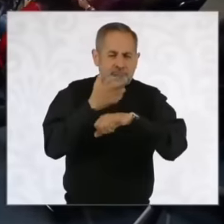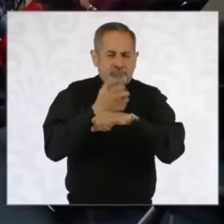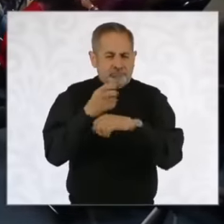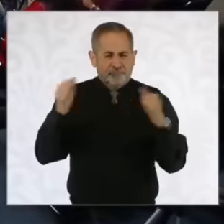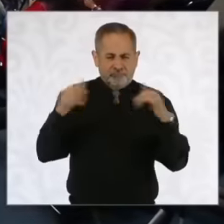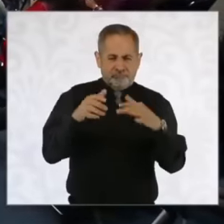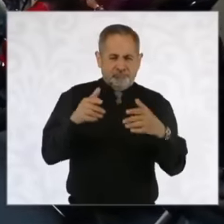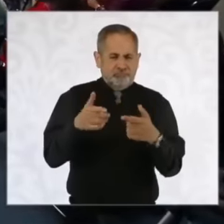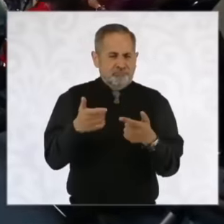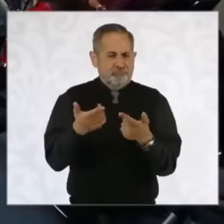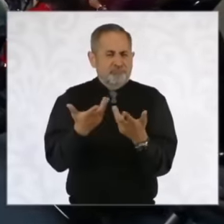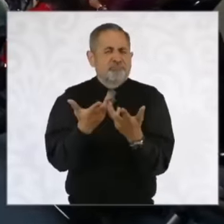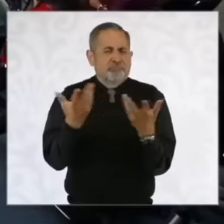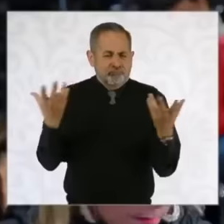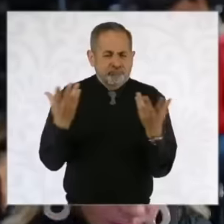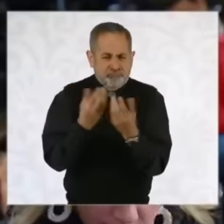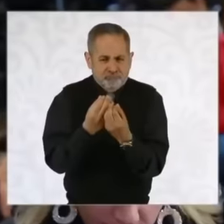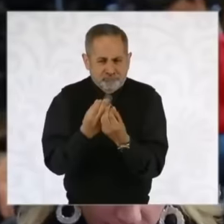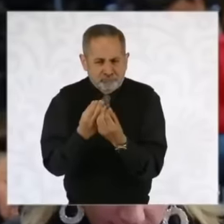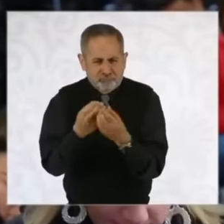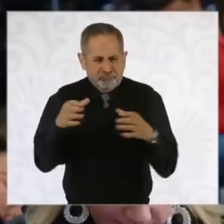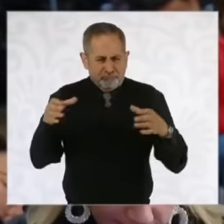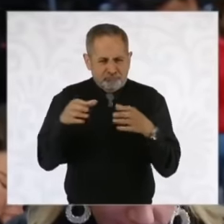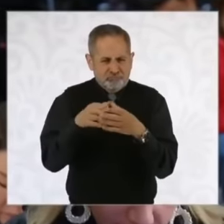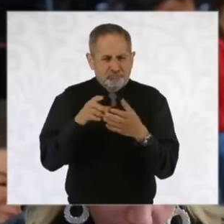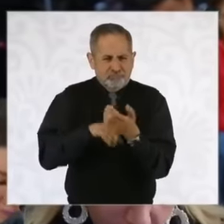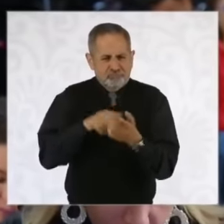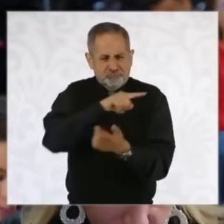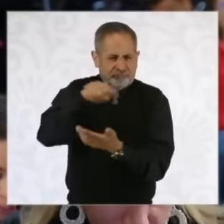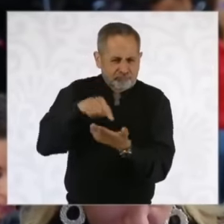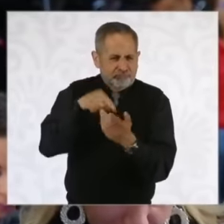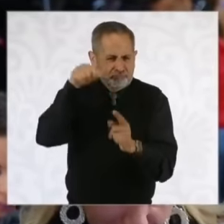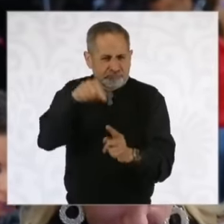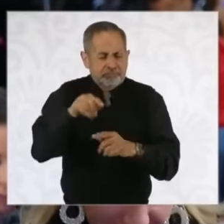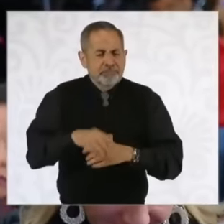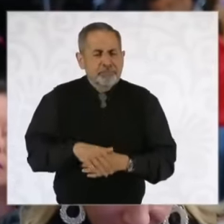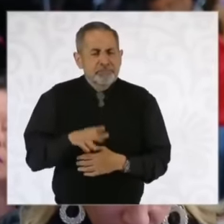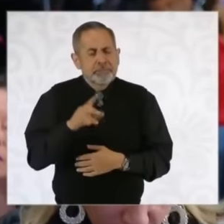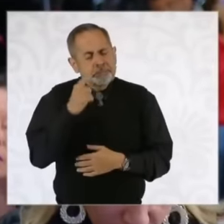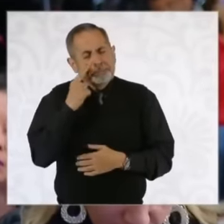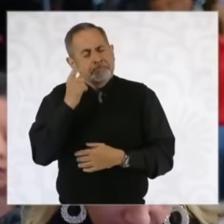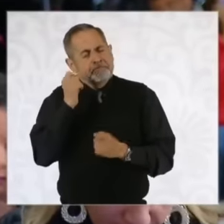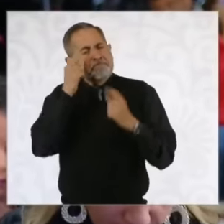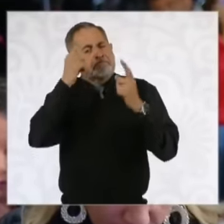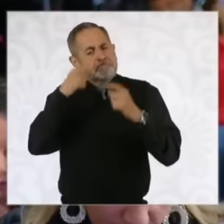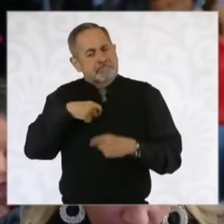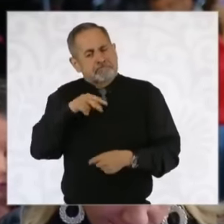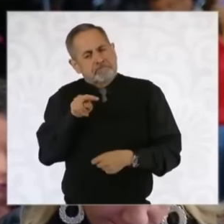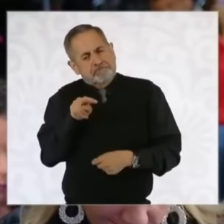It was republished before it was Sonora Arizona exclusively and look, it caught my attention. the format